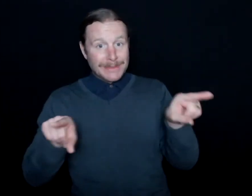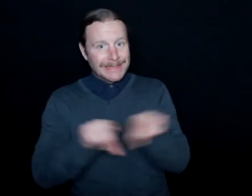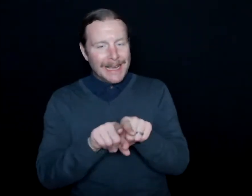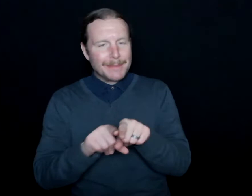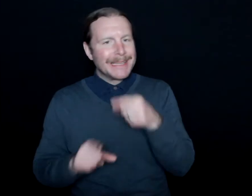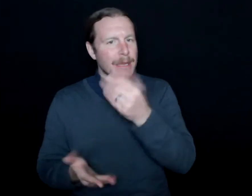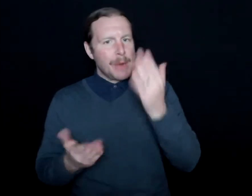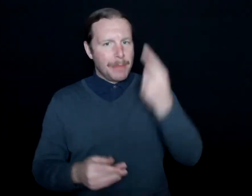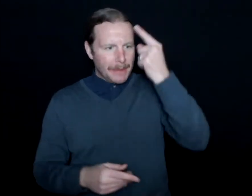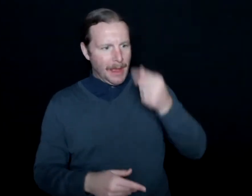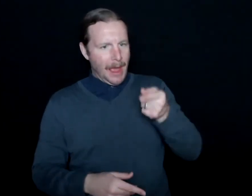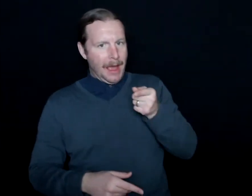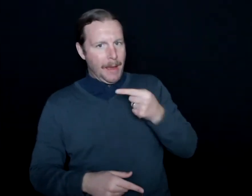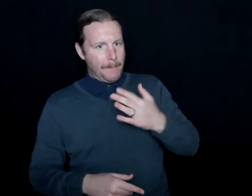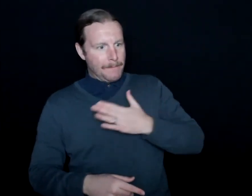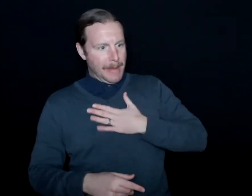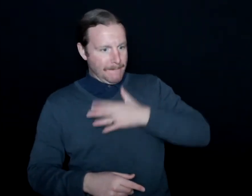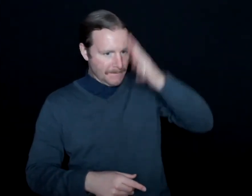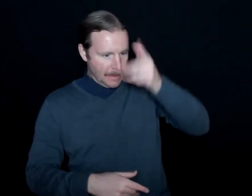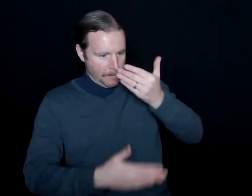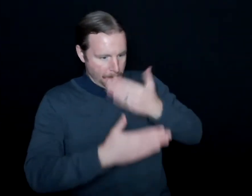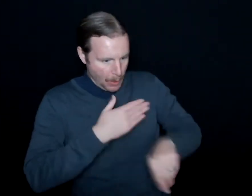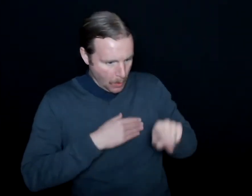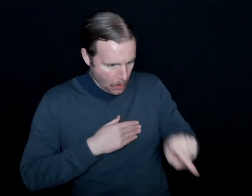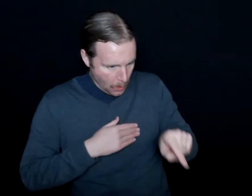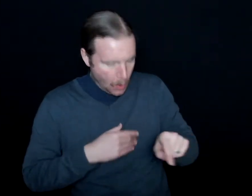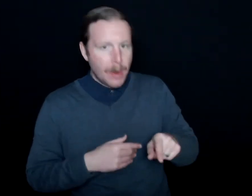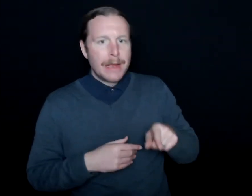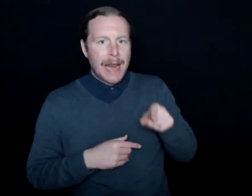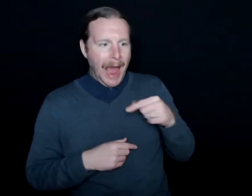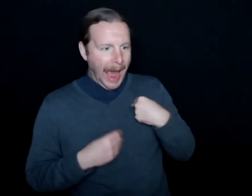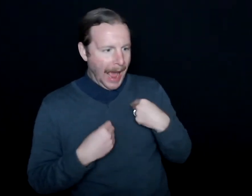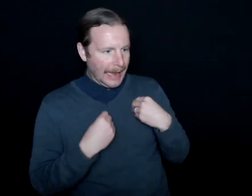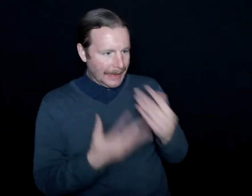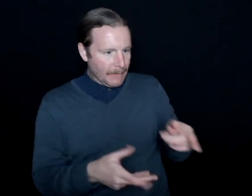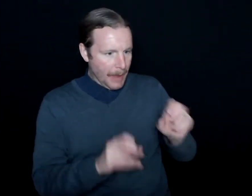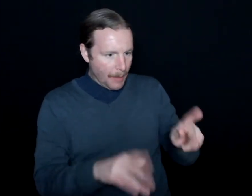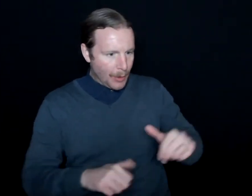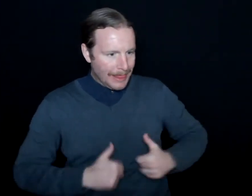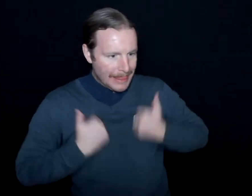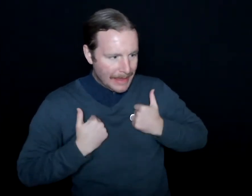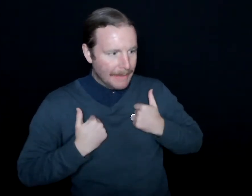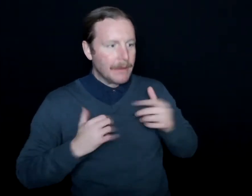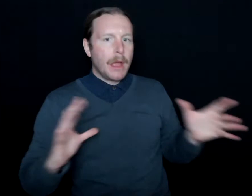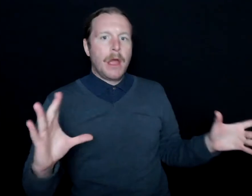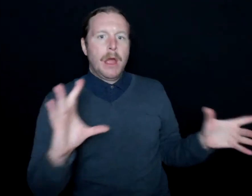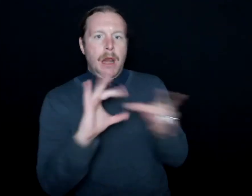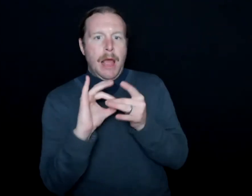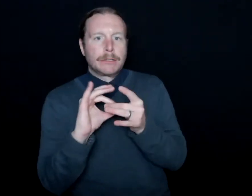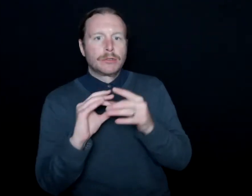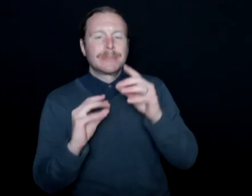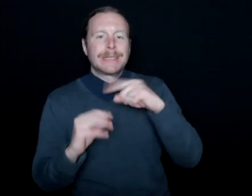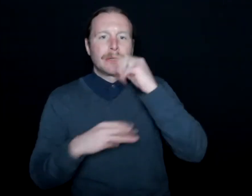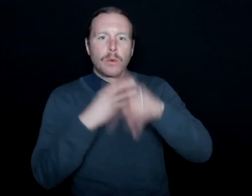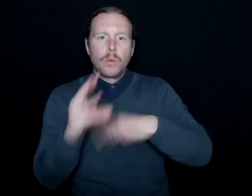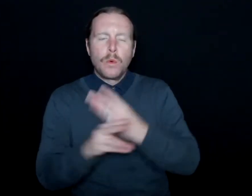I brought him into this world, and now he's going to allow me to connect to this hearing world that's excluded me.